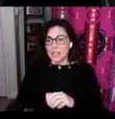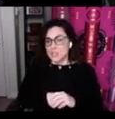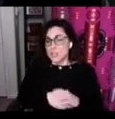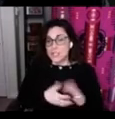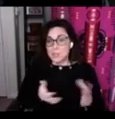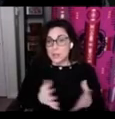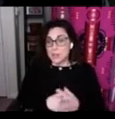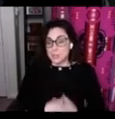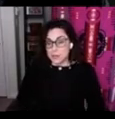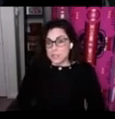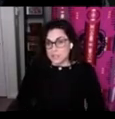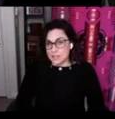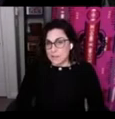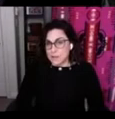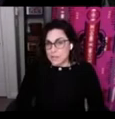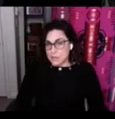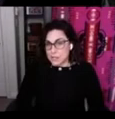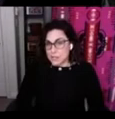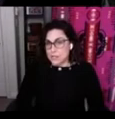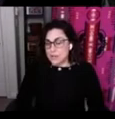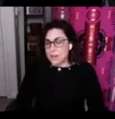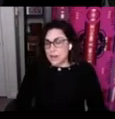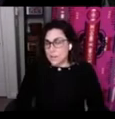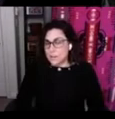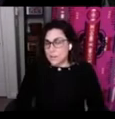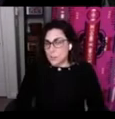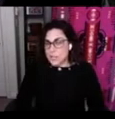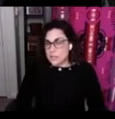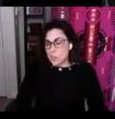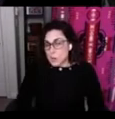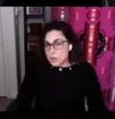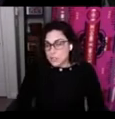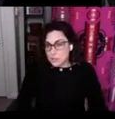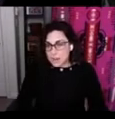So I'll just speak really briefly to the governance structure. What's important to us